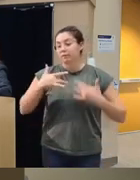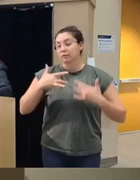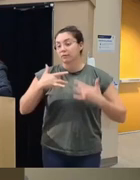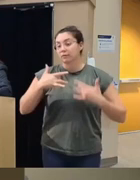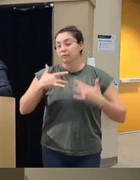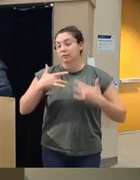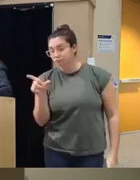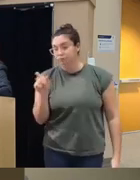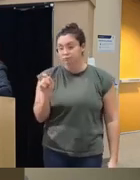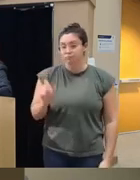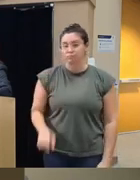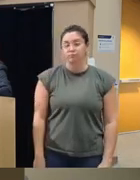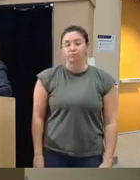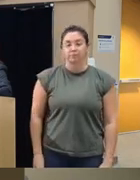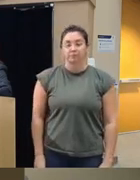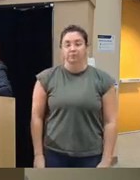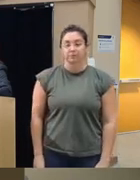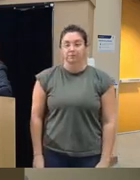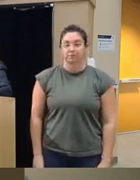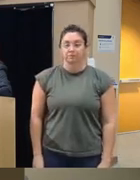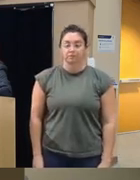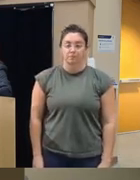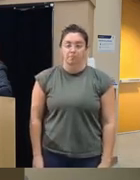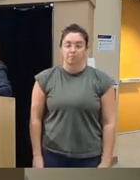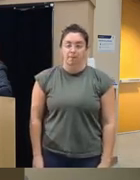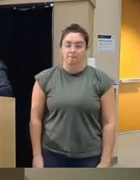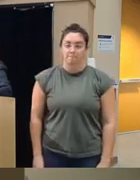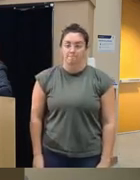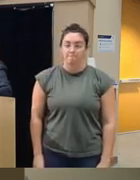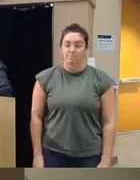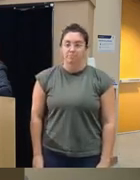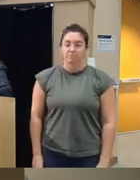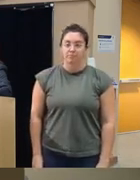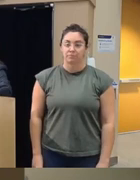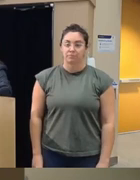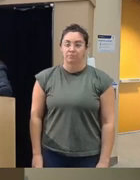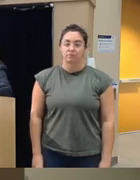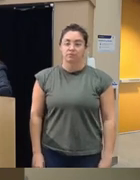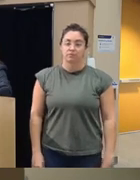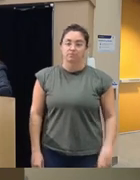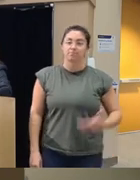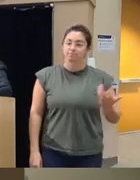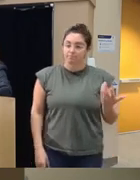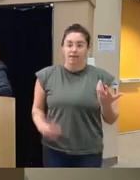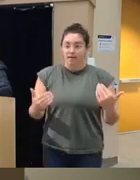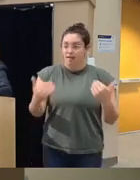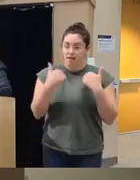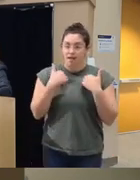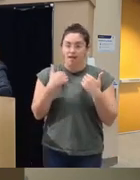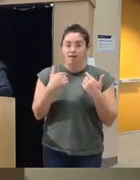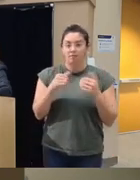hopeless on any medic you know compliant with their Med Med